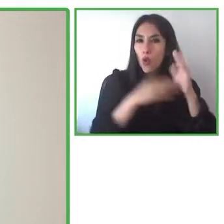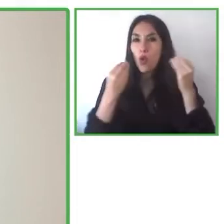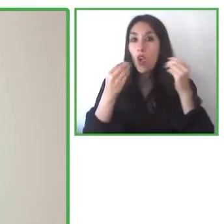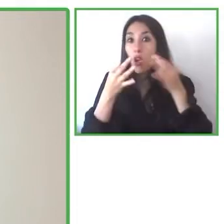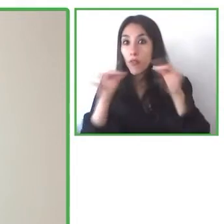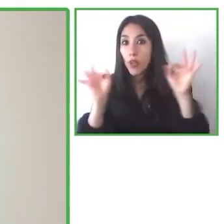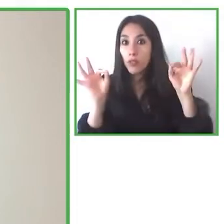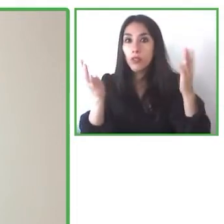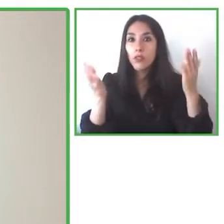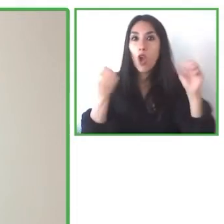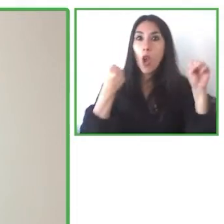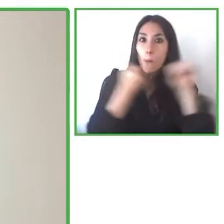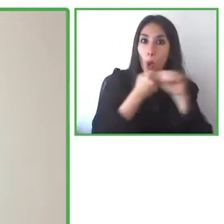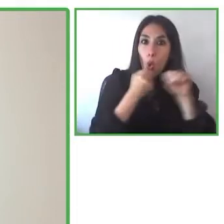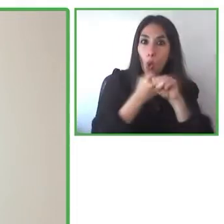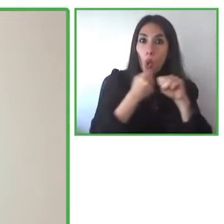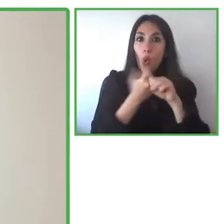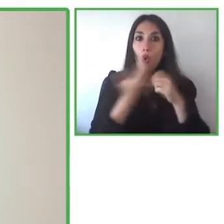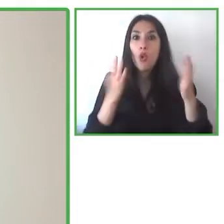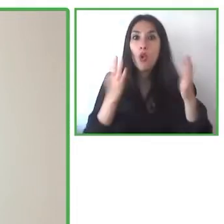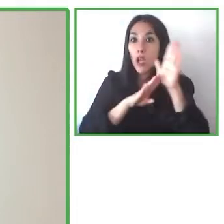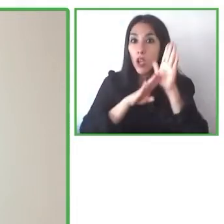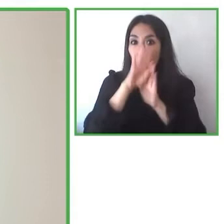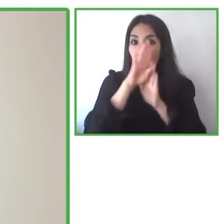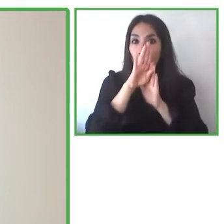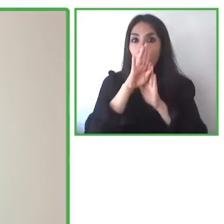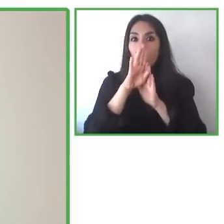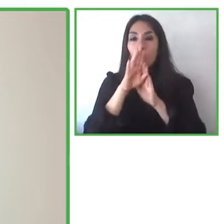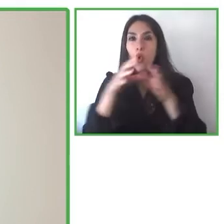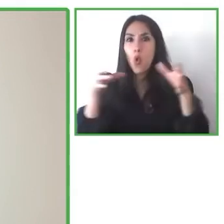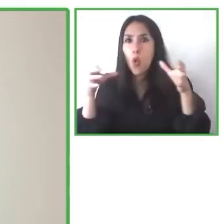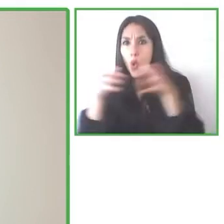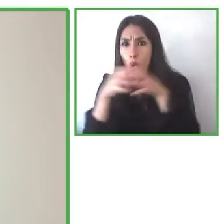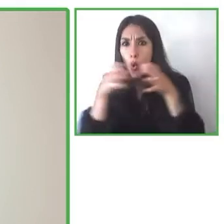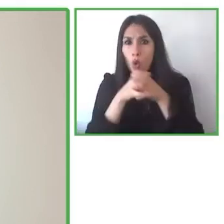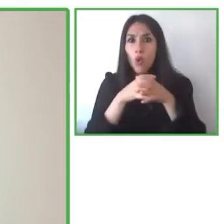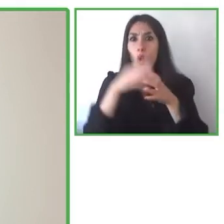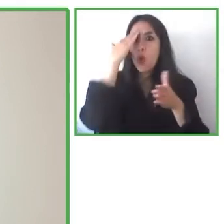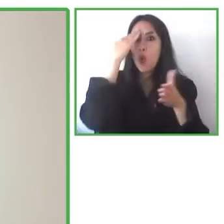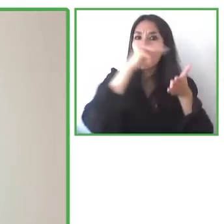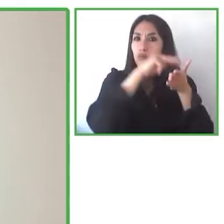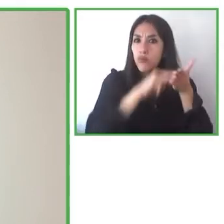that supports the development of reading skills among children with a special